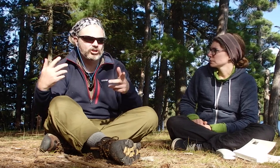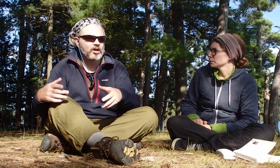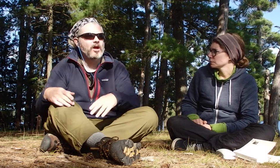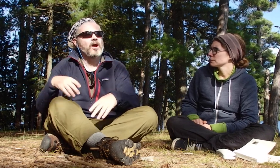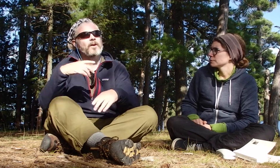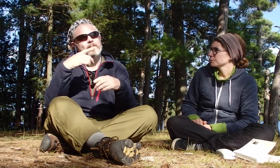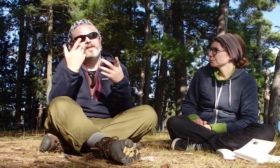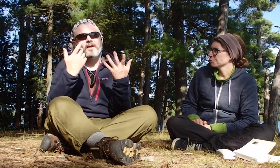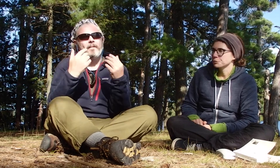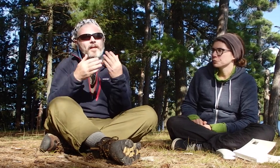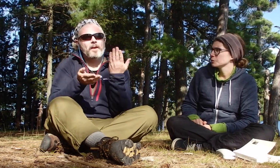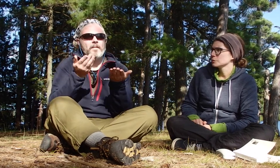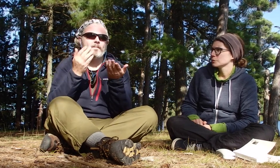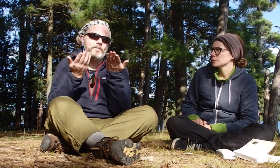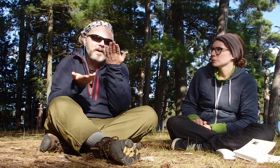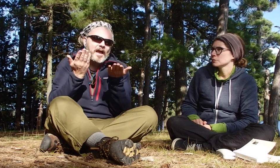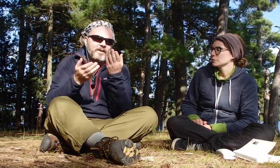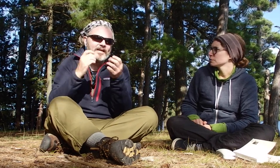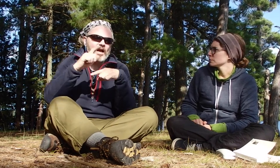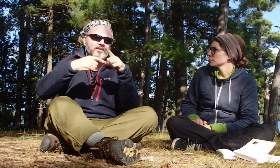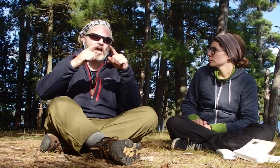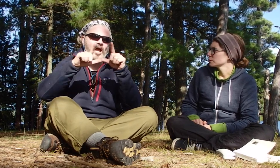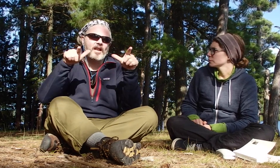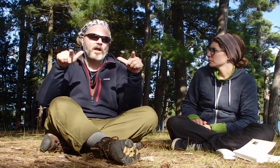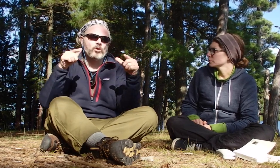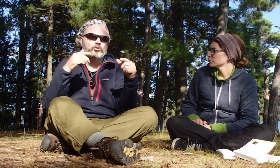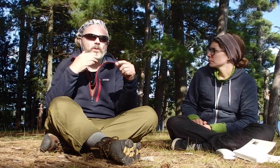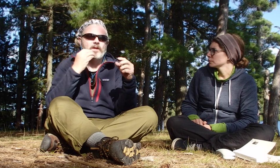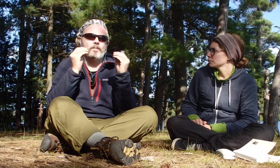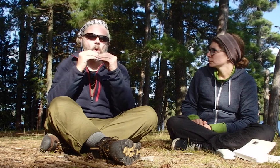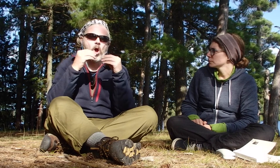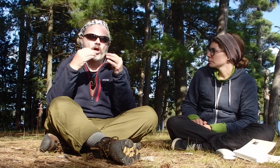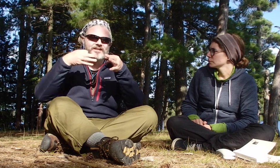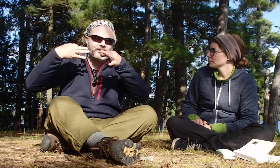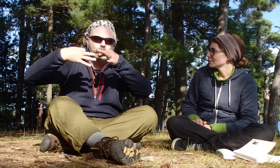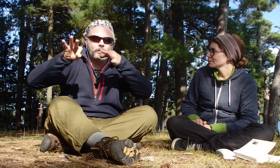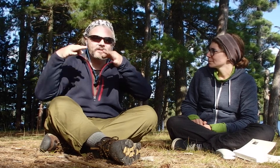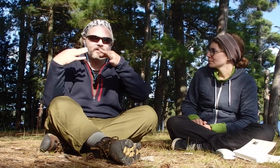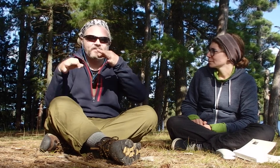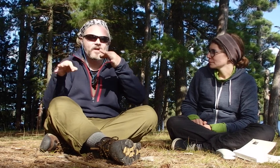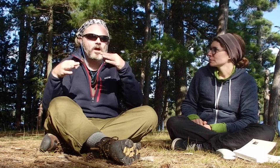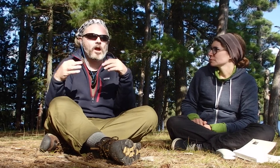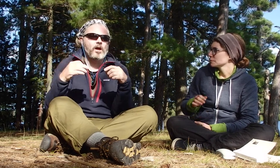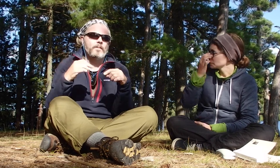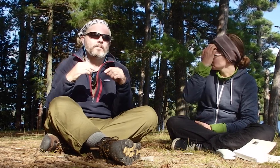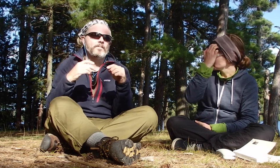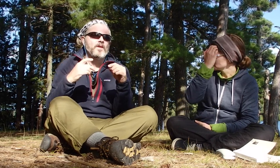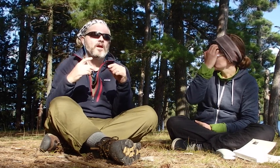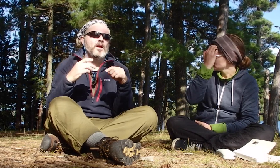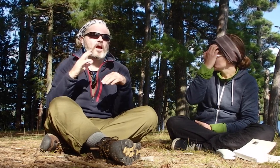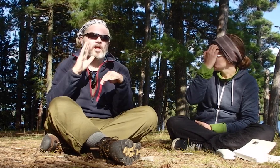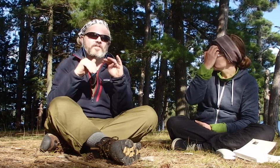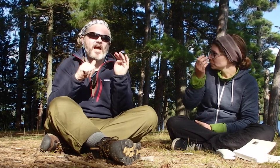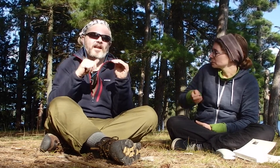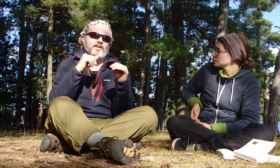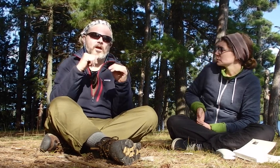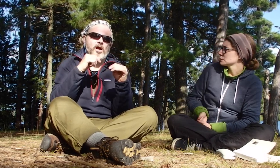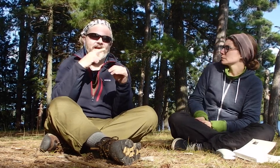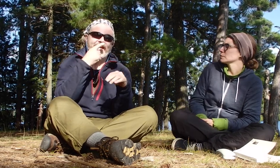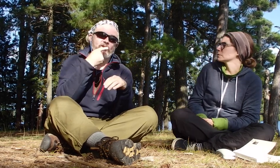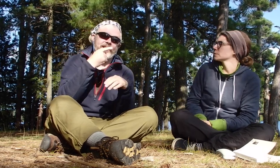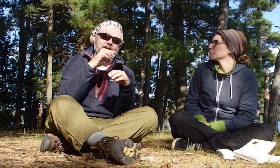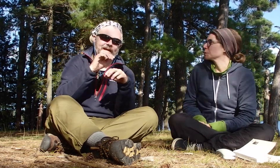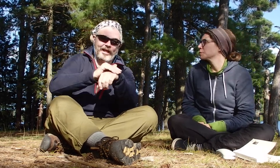language, maybe sign language will be more descriptive, than hearing English,